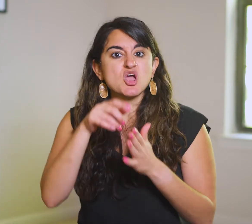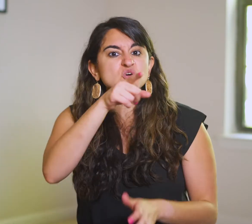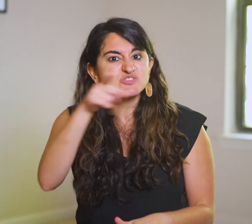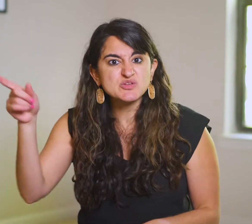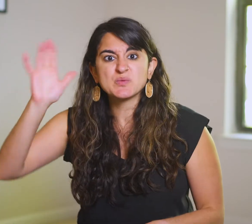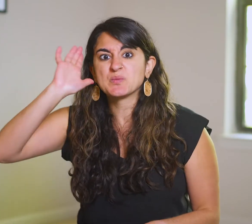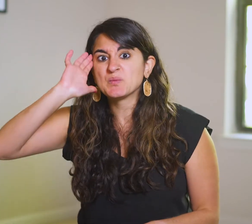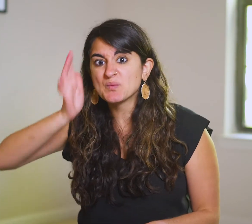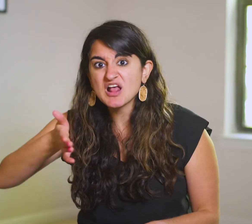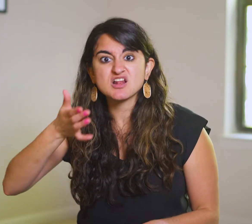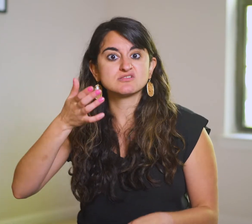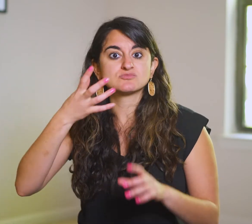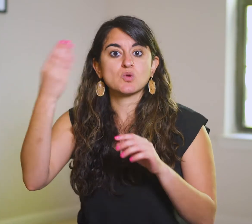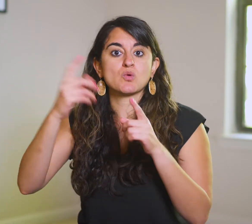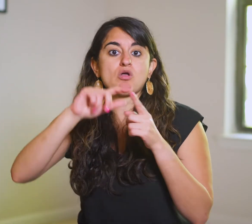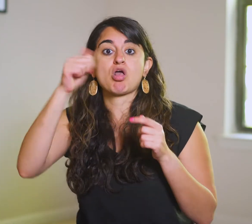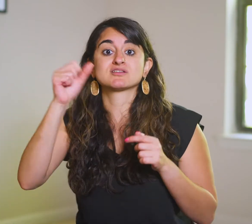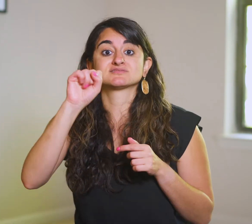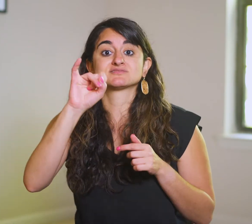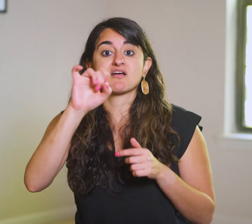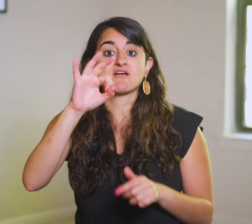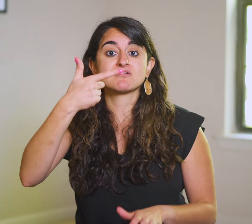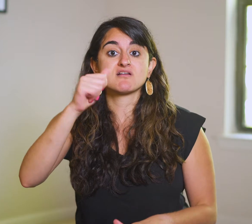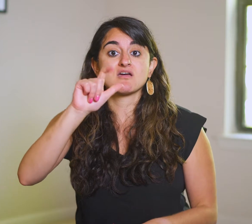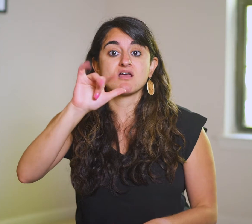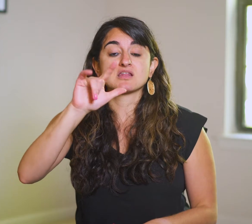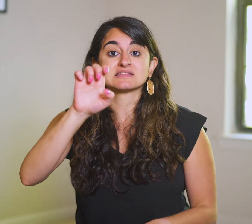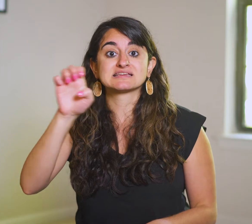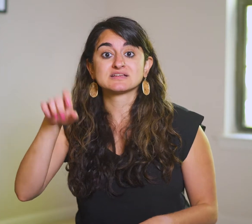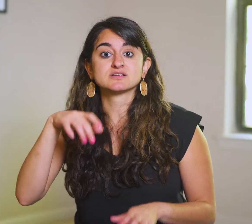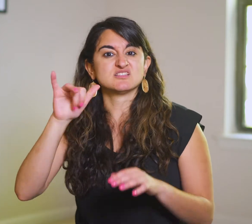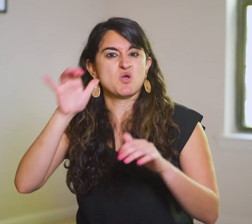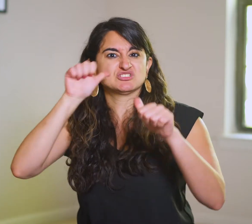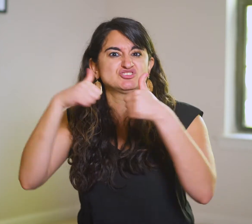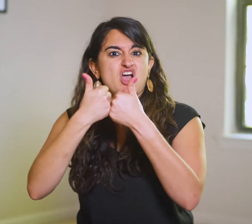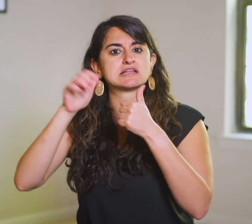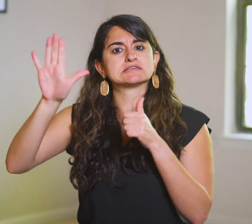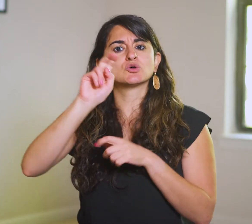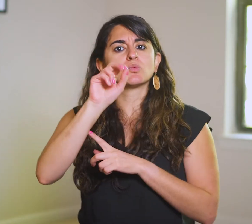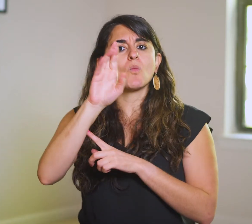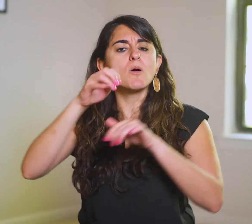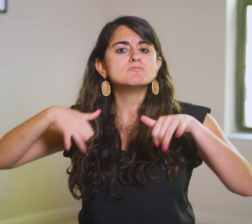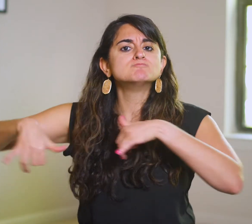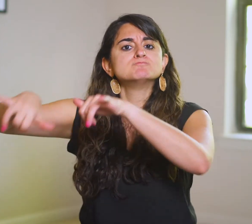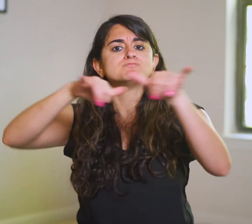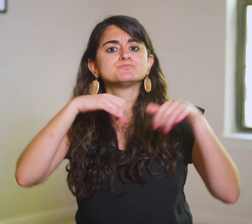they’re going to the other side of Galilee, it challenges the norm.